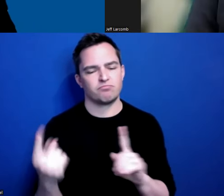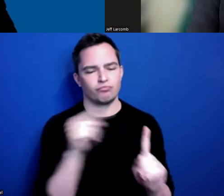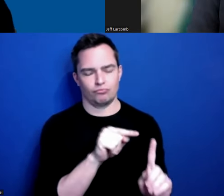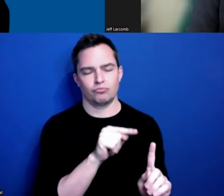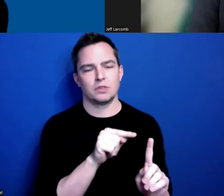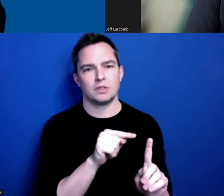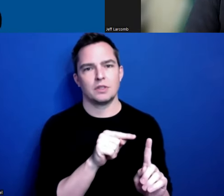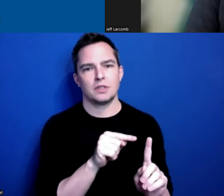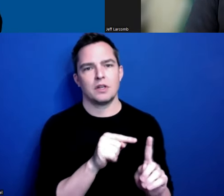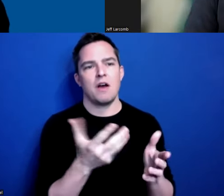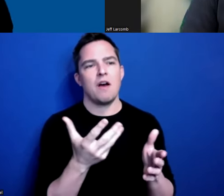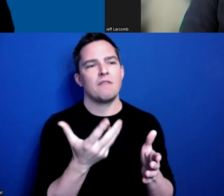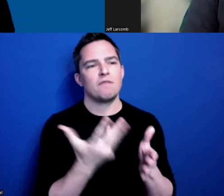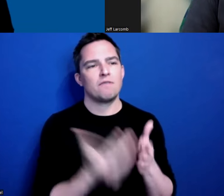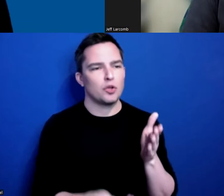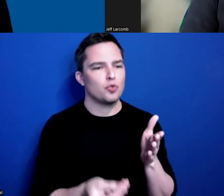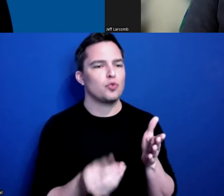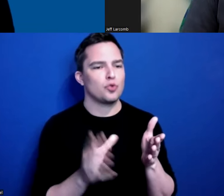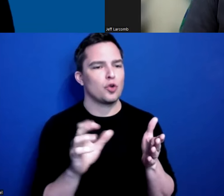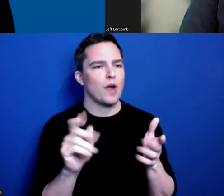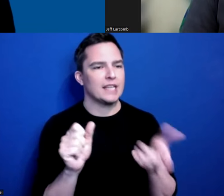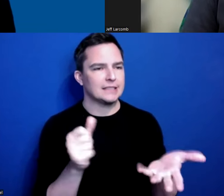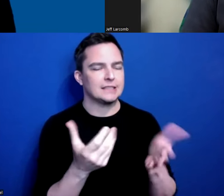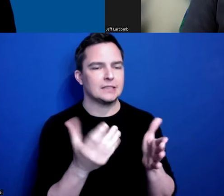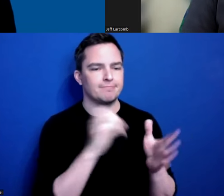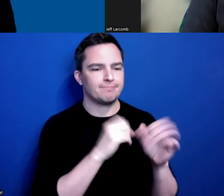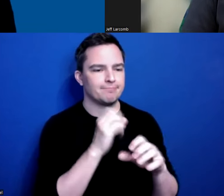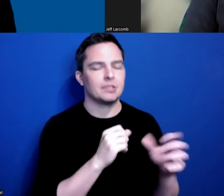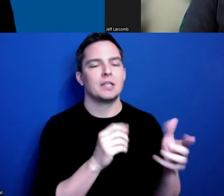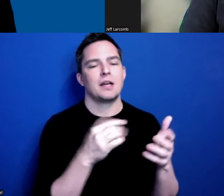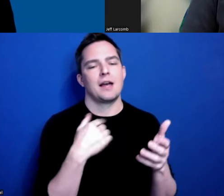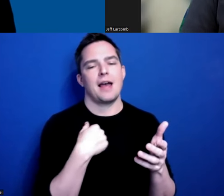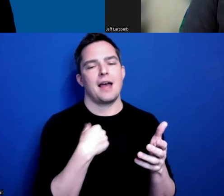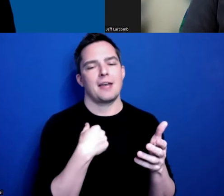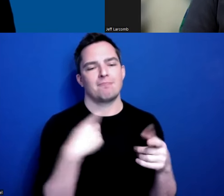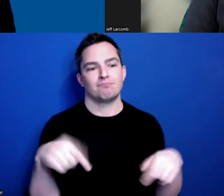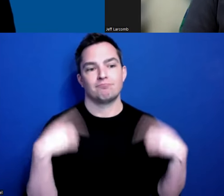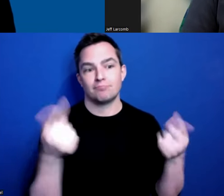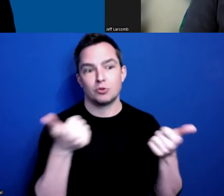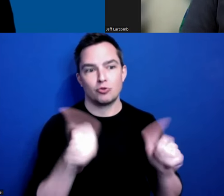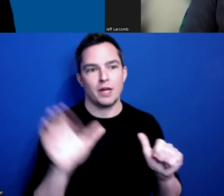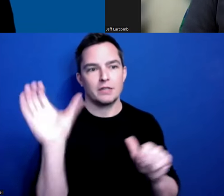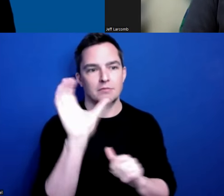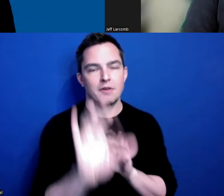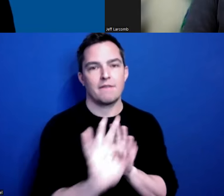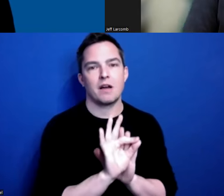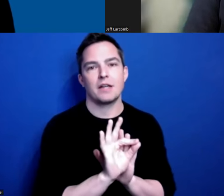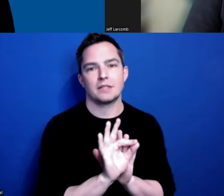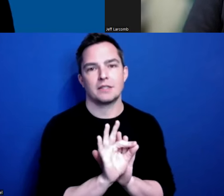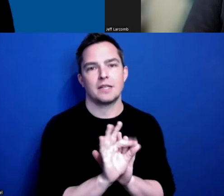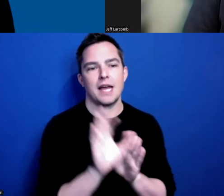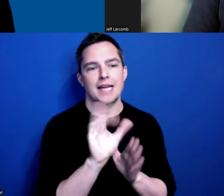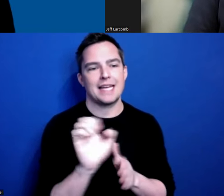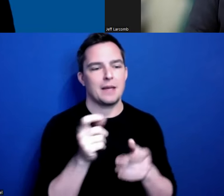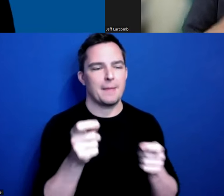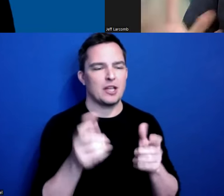through the cracks and whatnot. I’ve been trying to find a case manager or anybody - ‘cause that’s